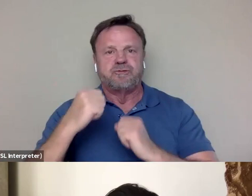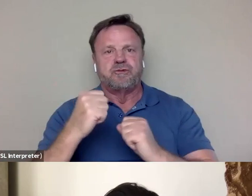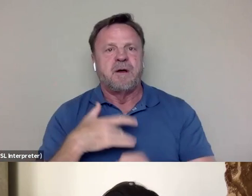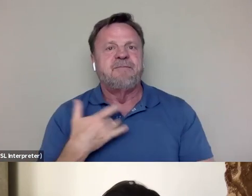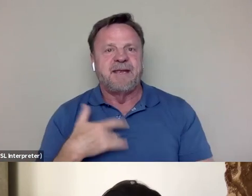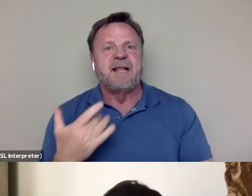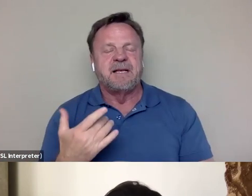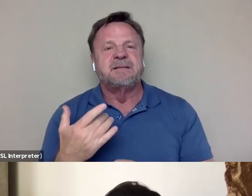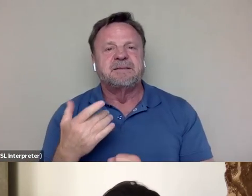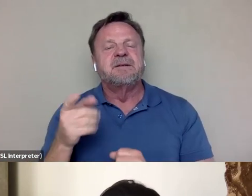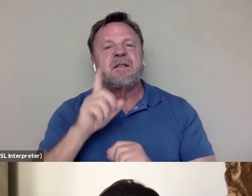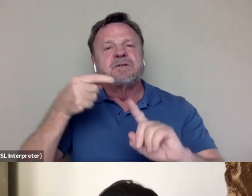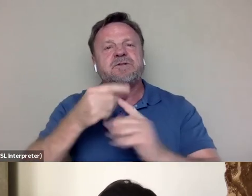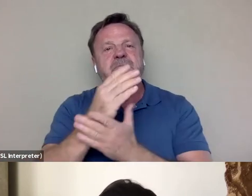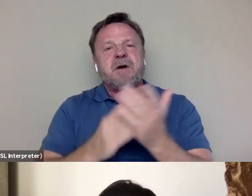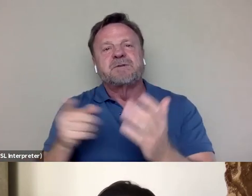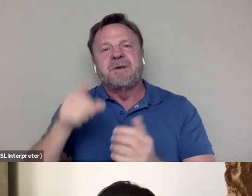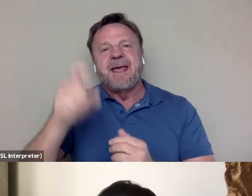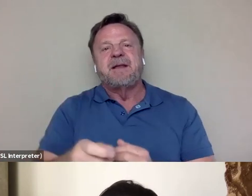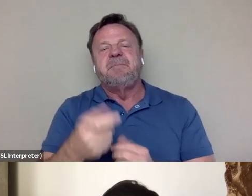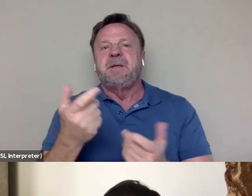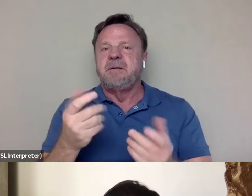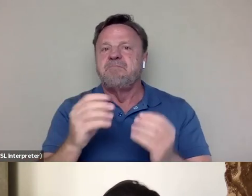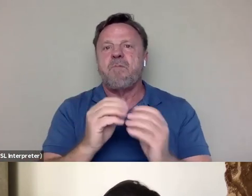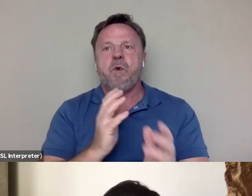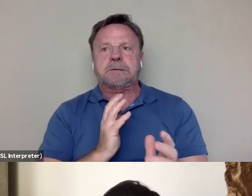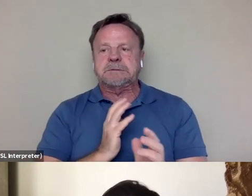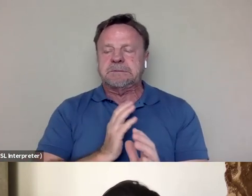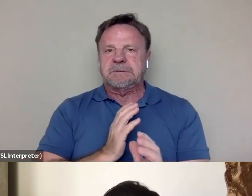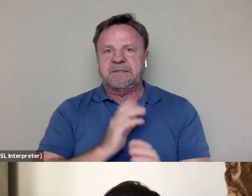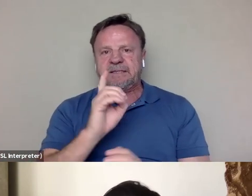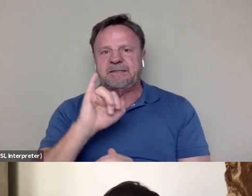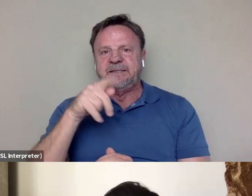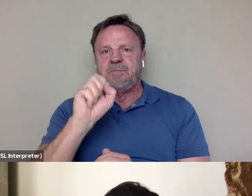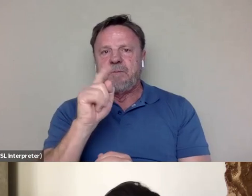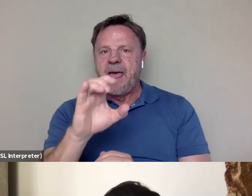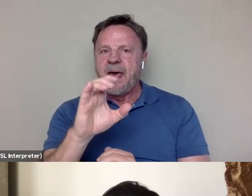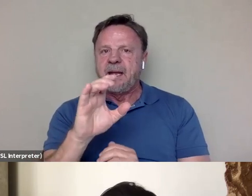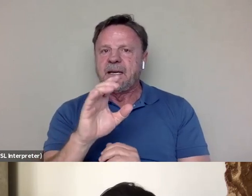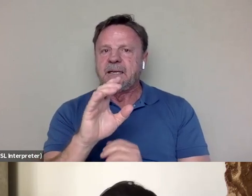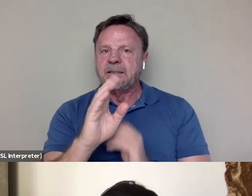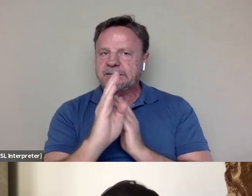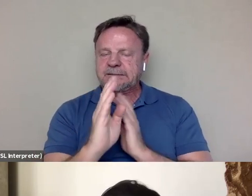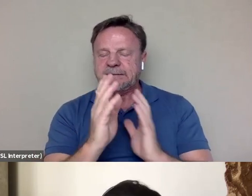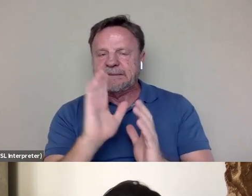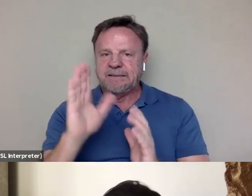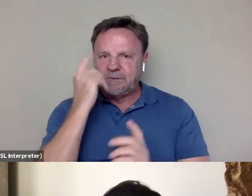there's certain parts where he had to be a bit diplomatic in his thoughts and his opinions, because he knew that there weren't many opportunities